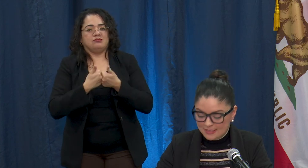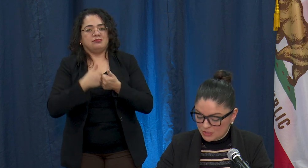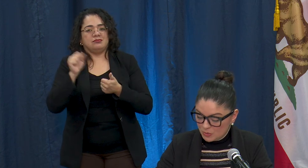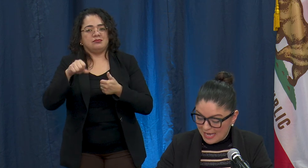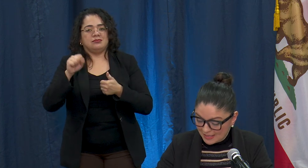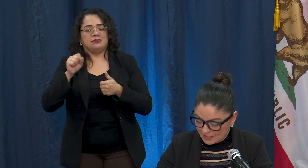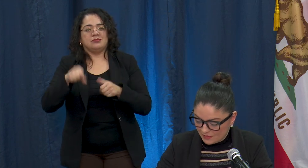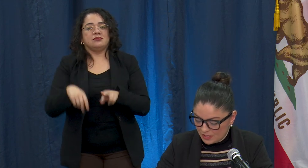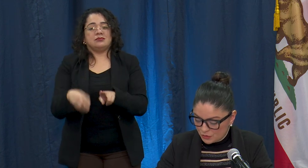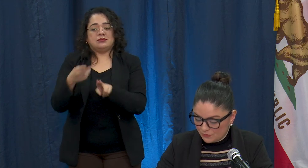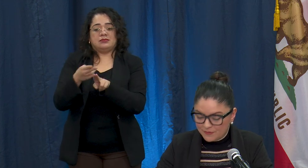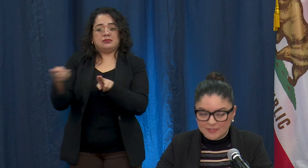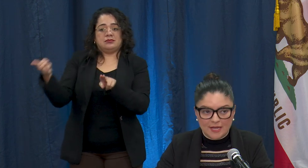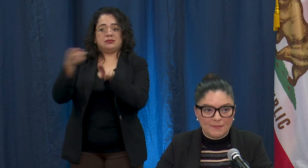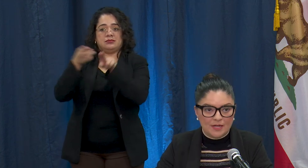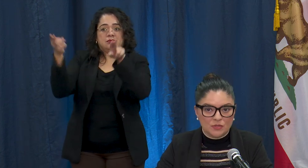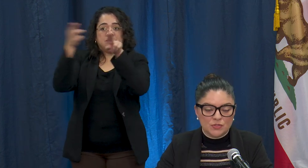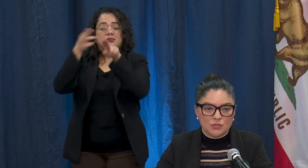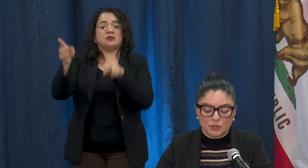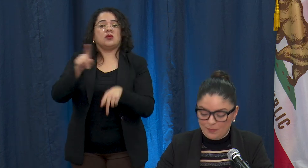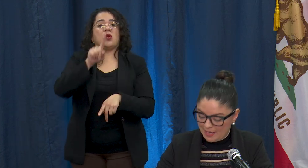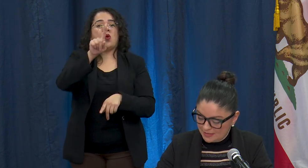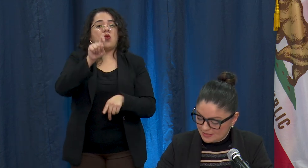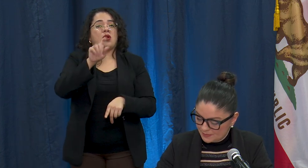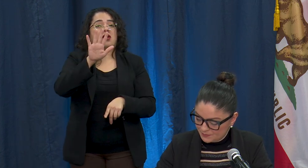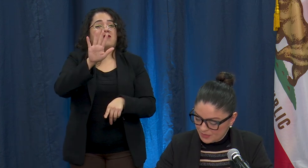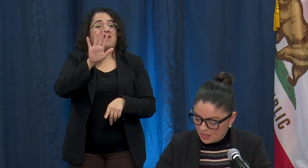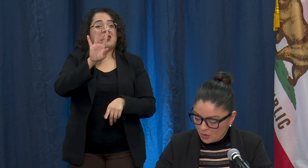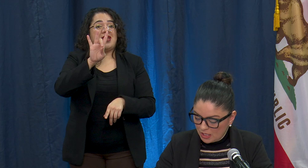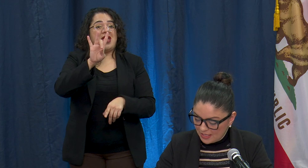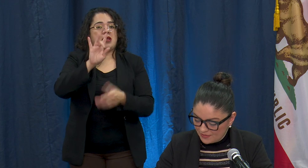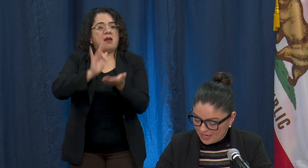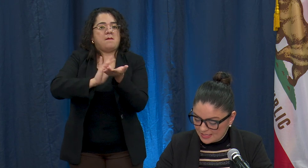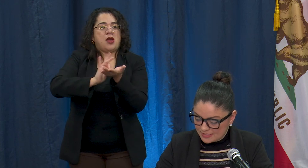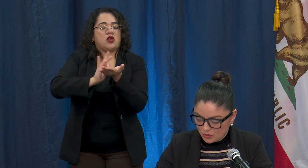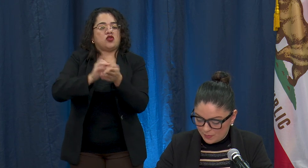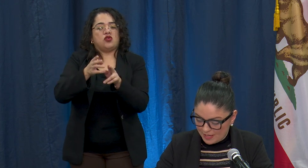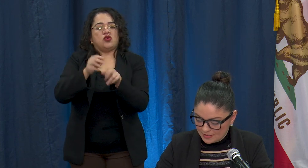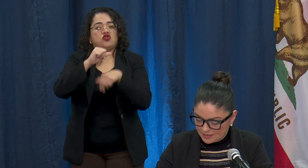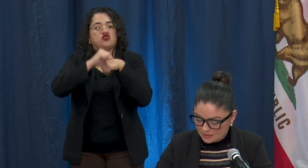in totality of 150 medical surgical beds, 11 ICU beds,